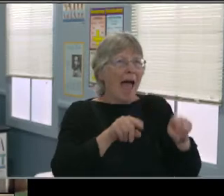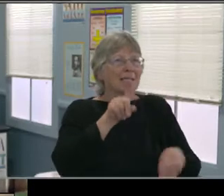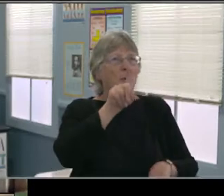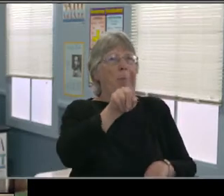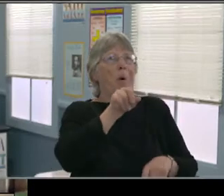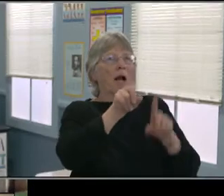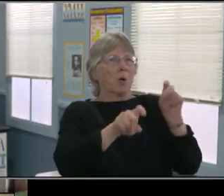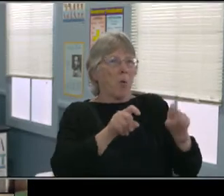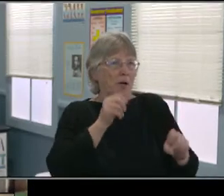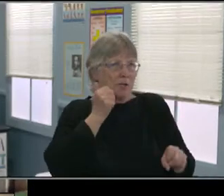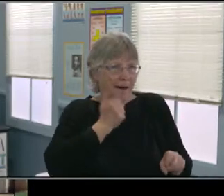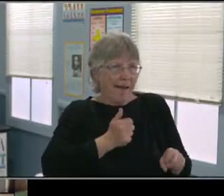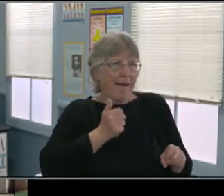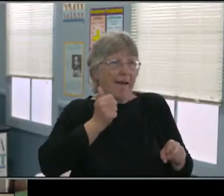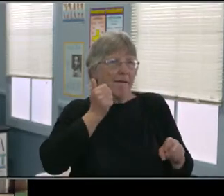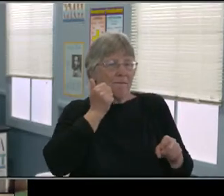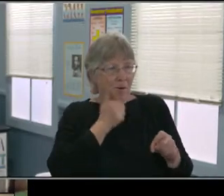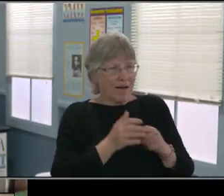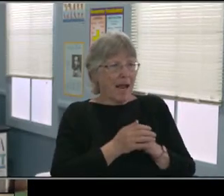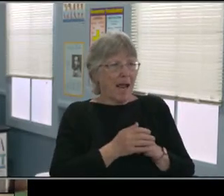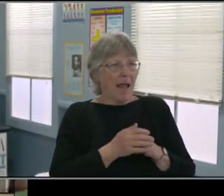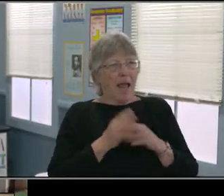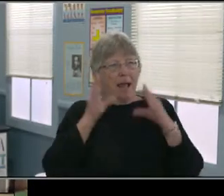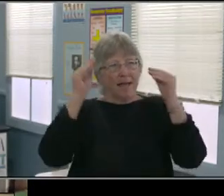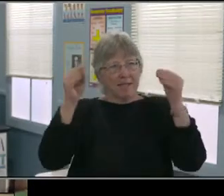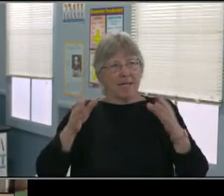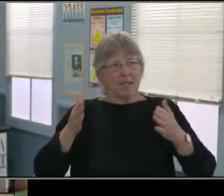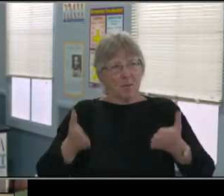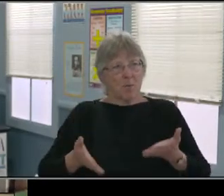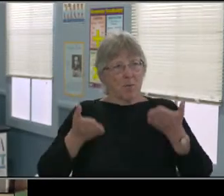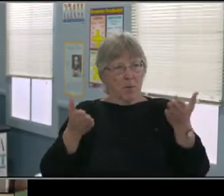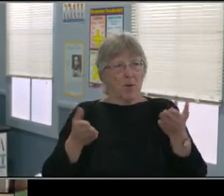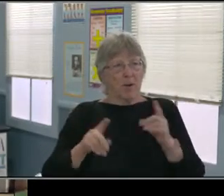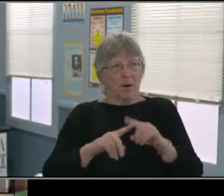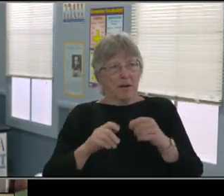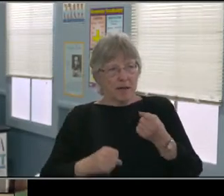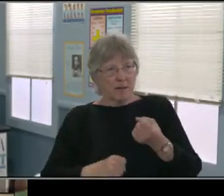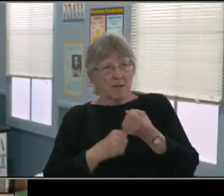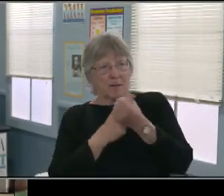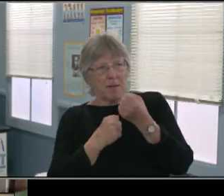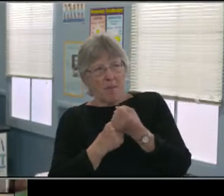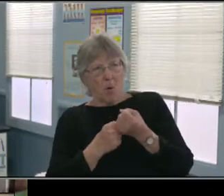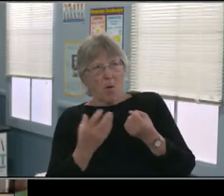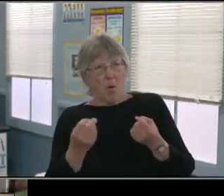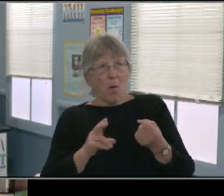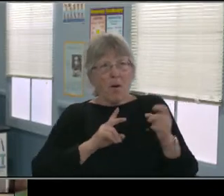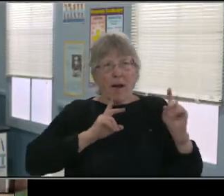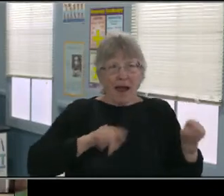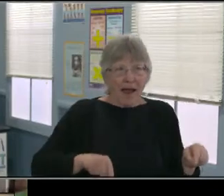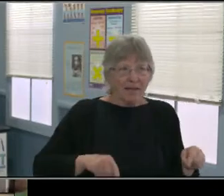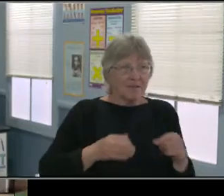and having access to the curriculum, reasonable and best sometimes takes a lot more collaboration